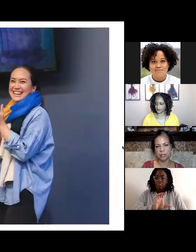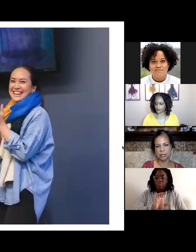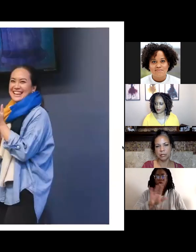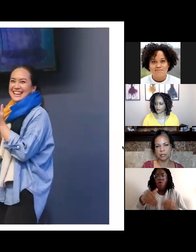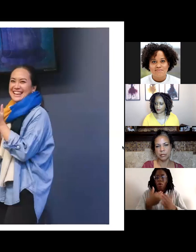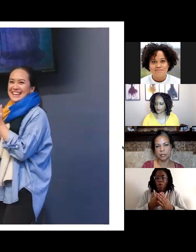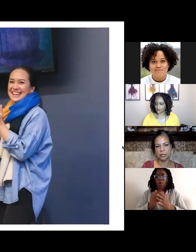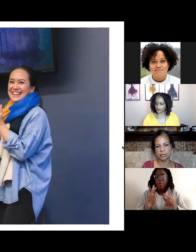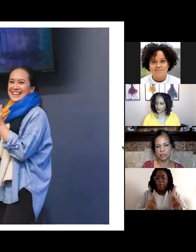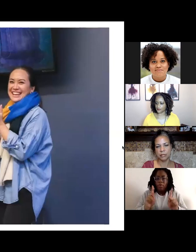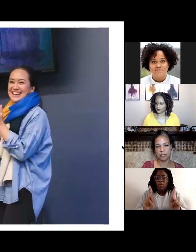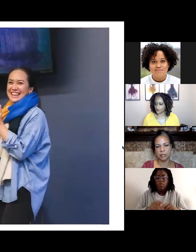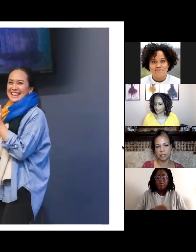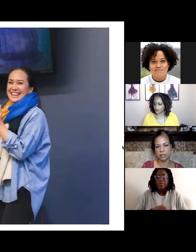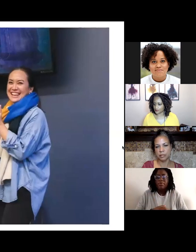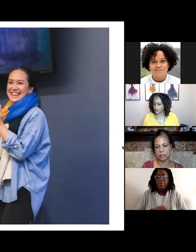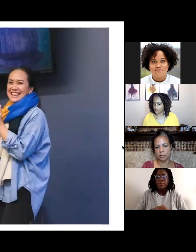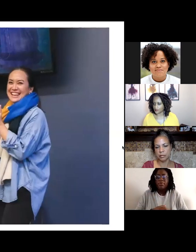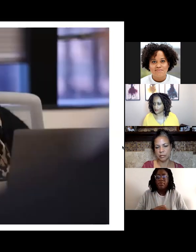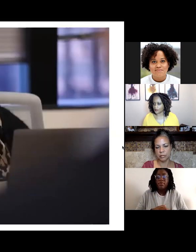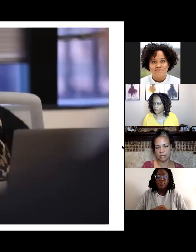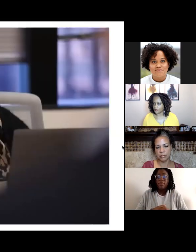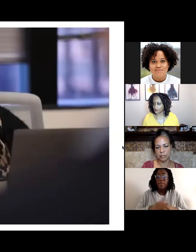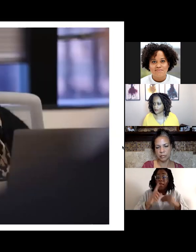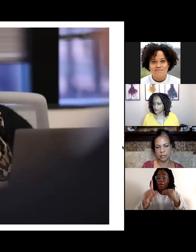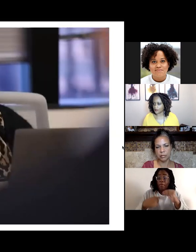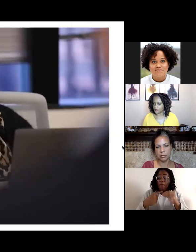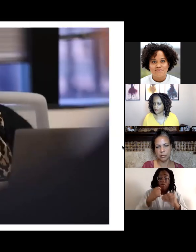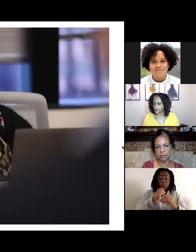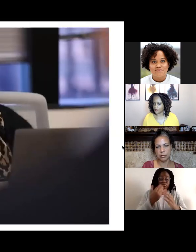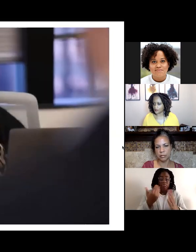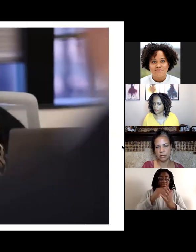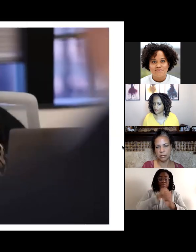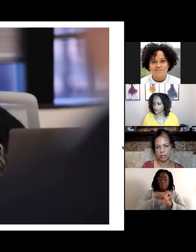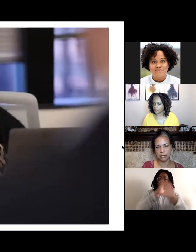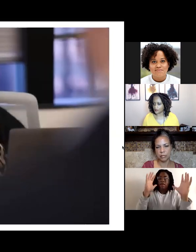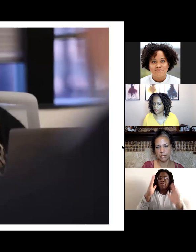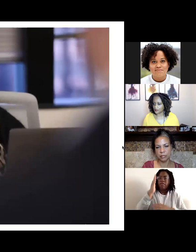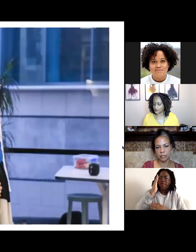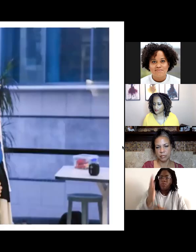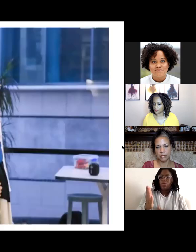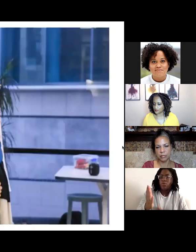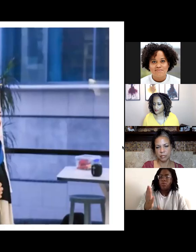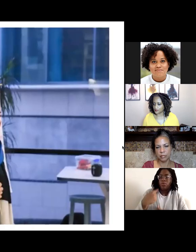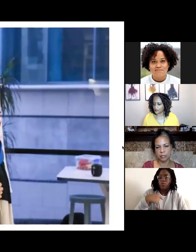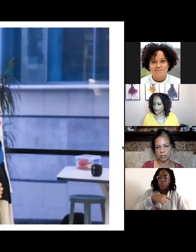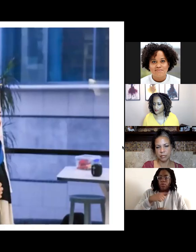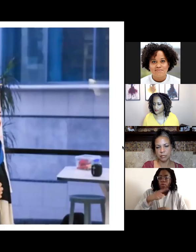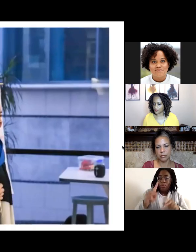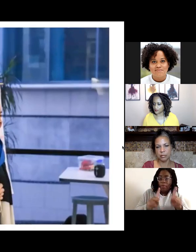It's about re-imagining the future for all people, especially those who our systems have harmed,